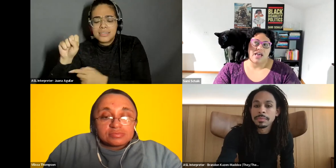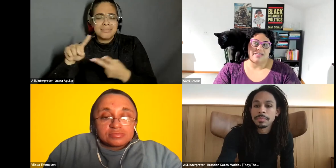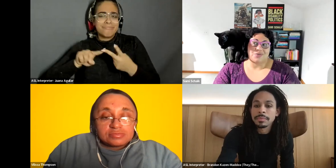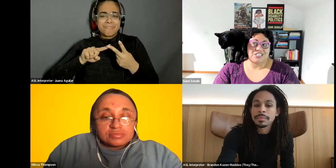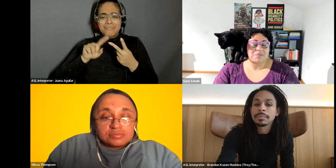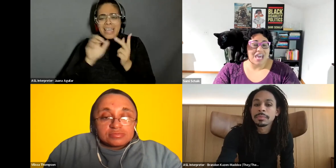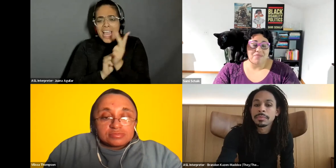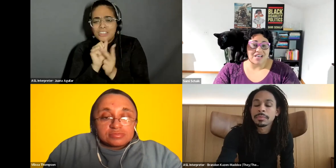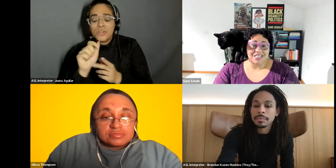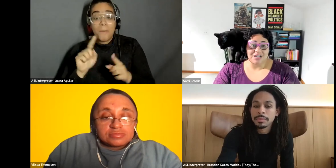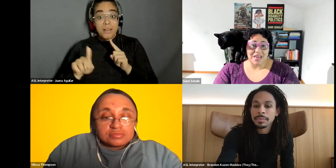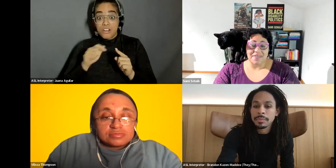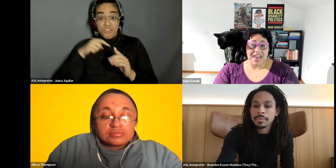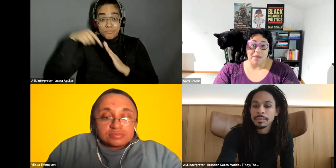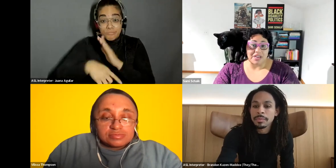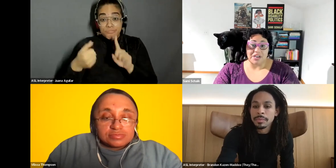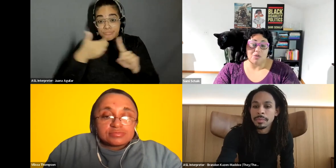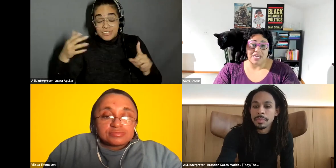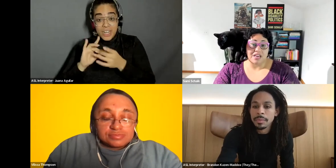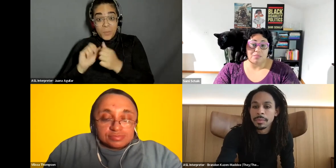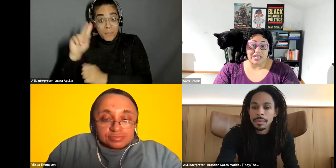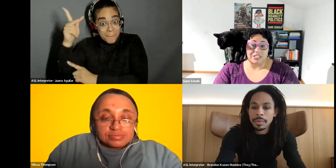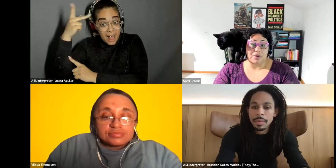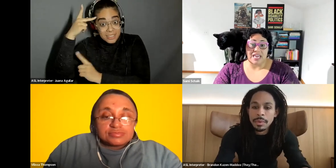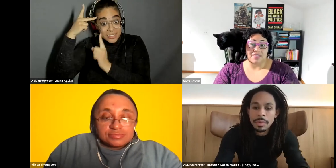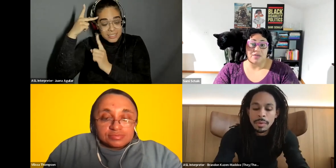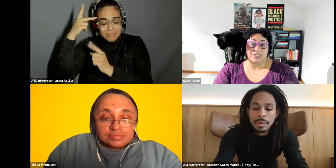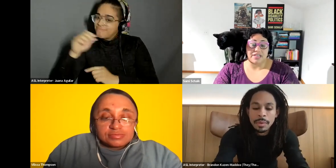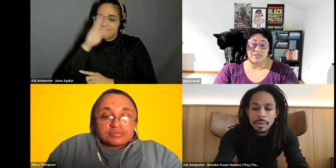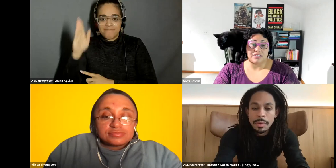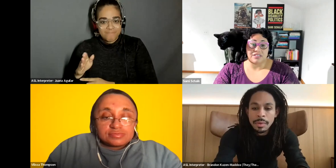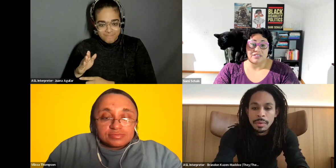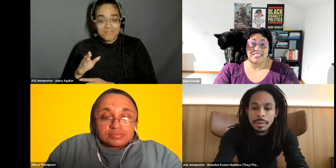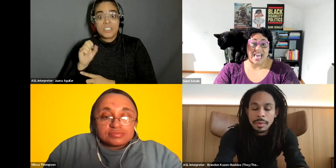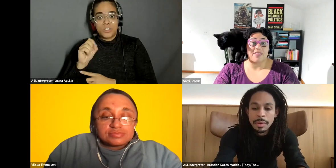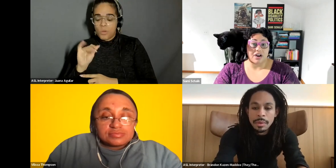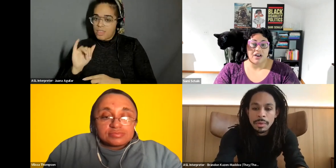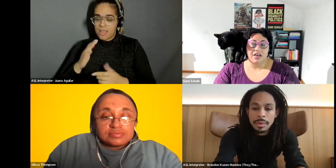Sami Schalk: And so I just became invested in making that happen, you know, being a bridge bringing those fields together.